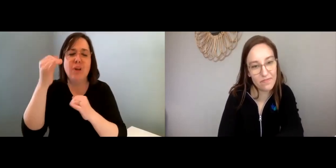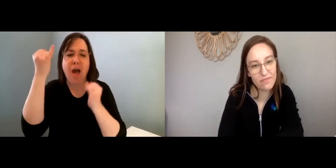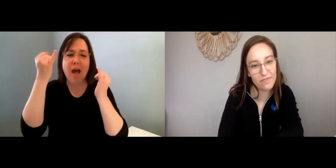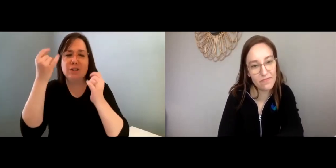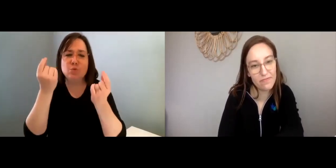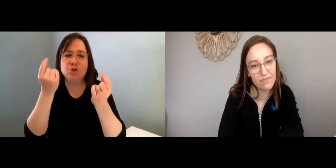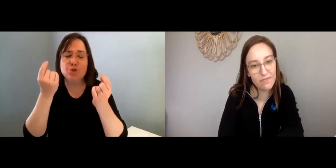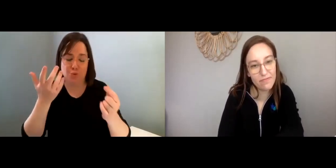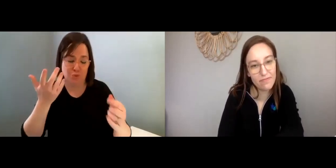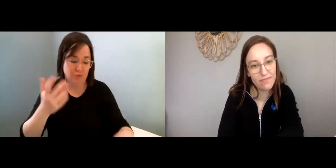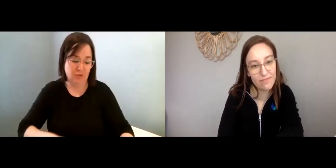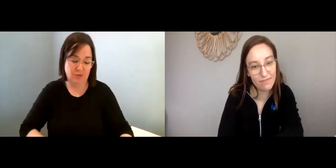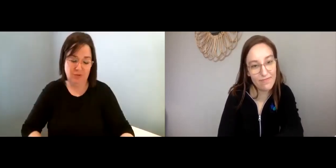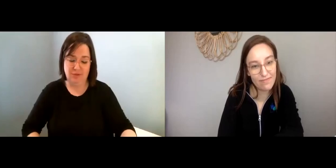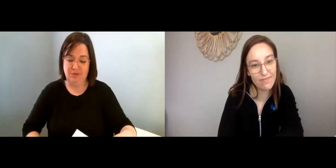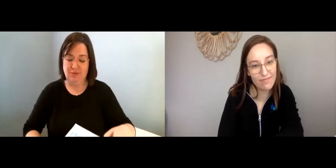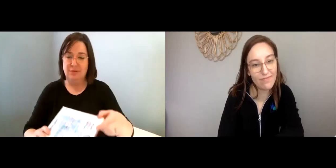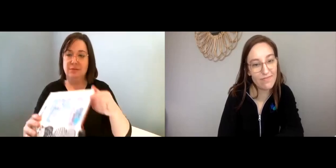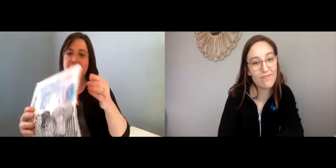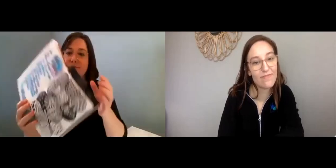that will give you different ideas of things to draw.